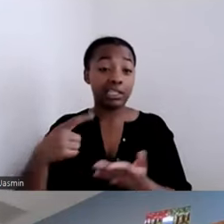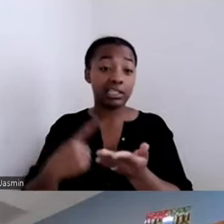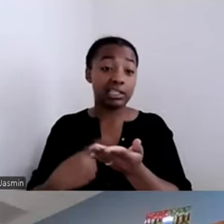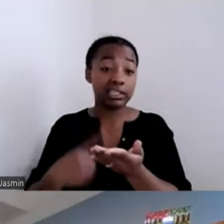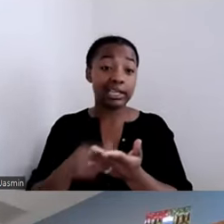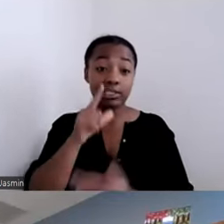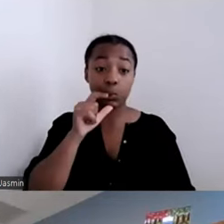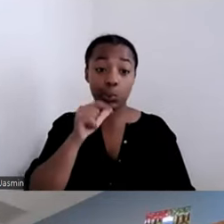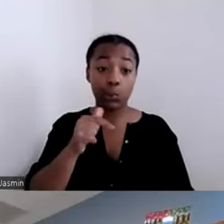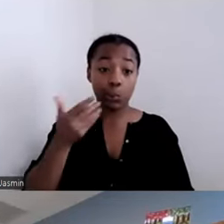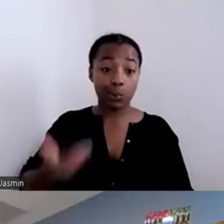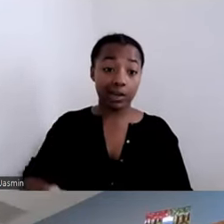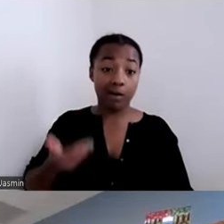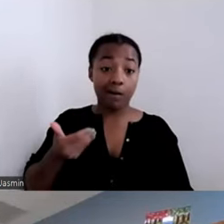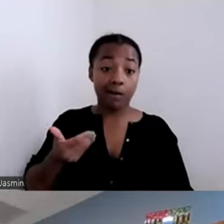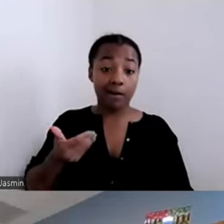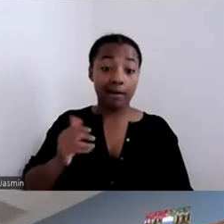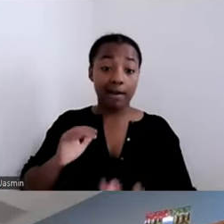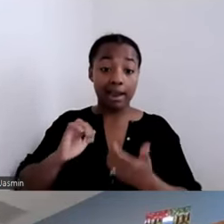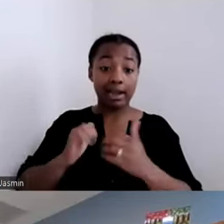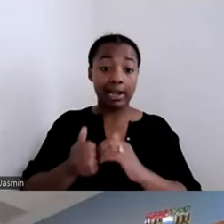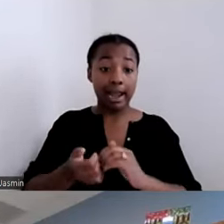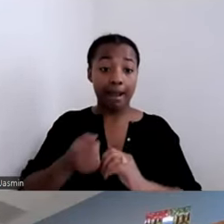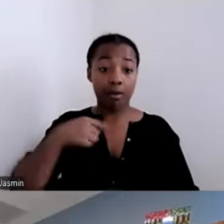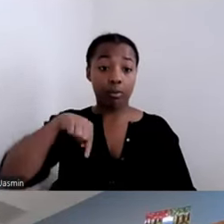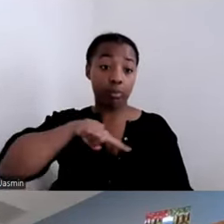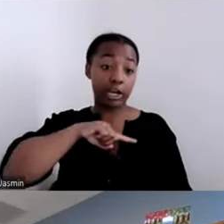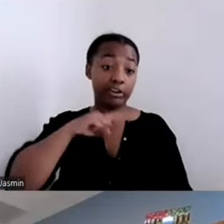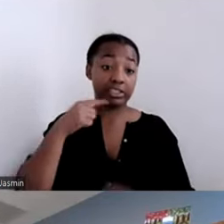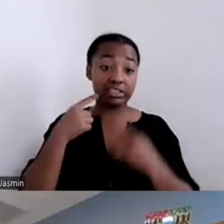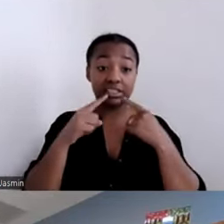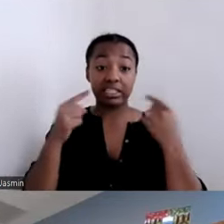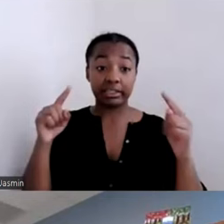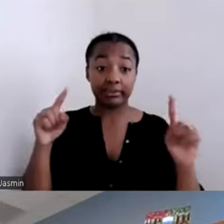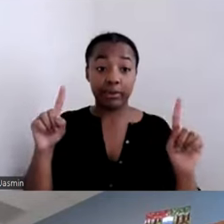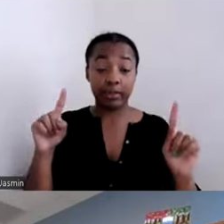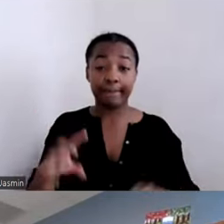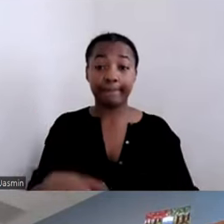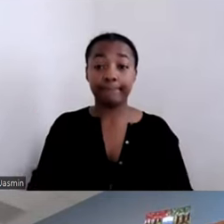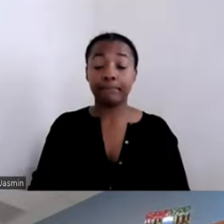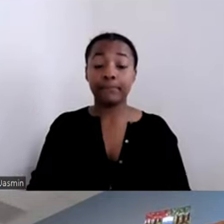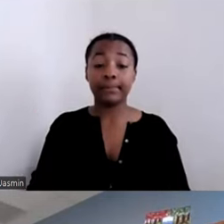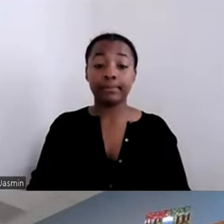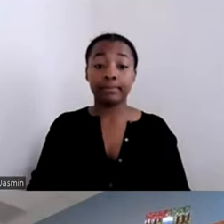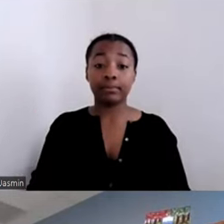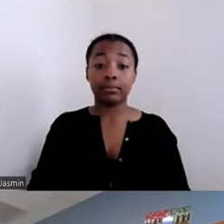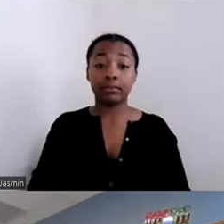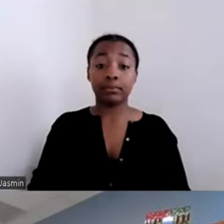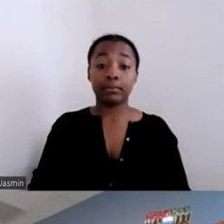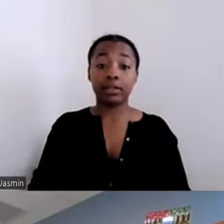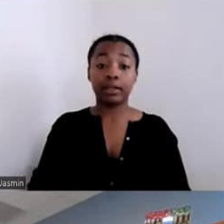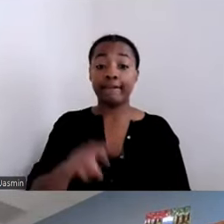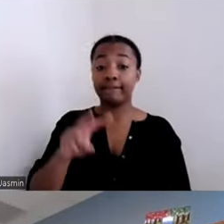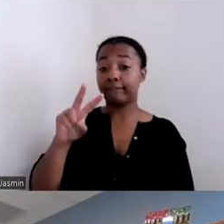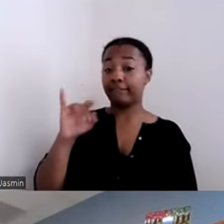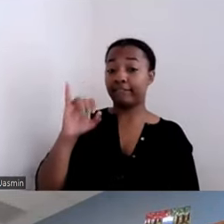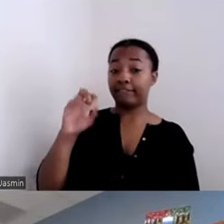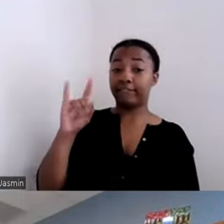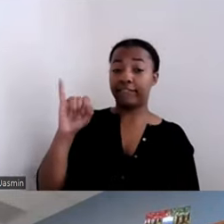Is it true that the state is asking you to help other centers get their projects off the ground?